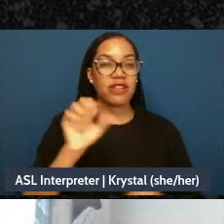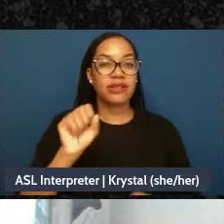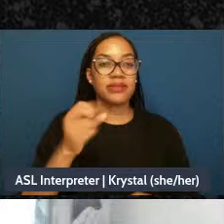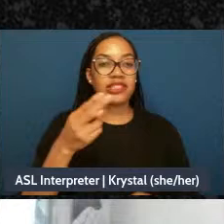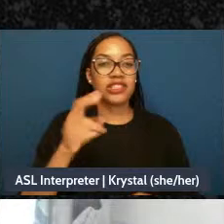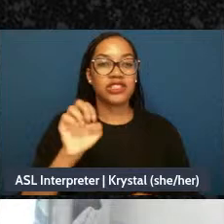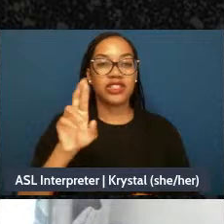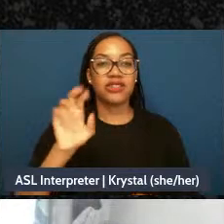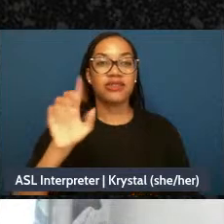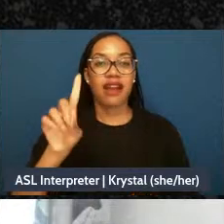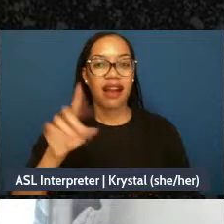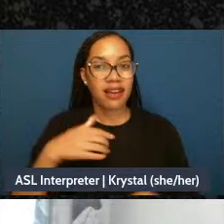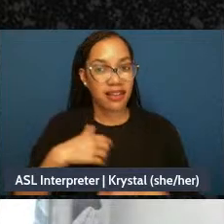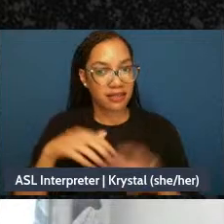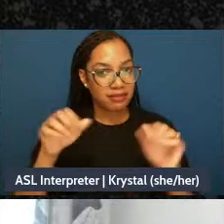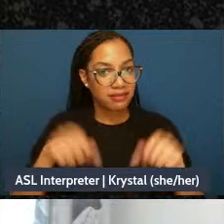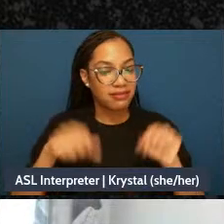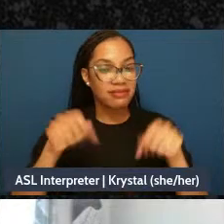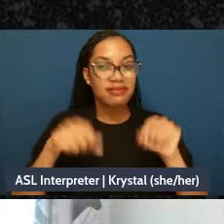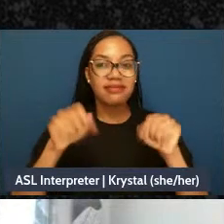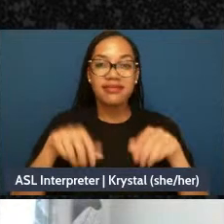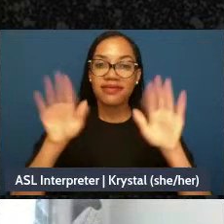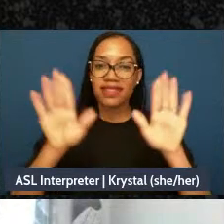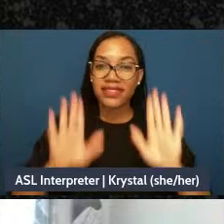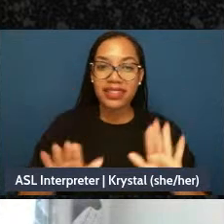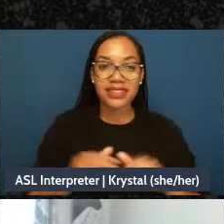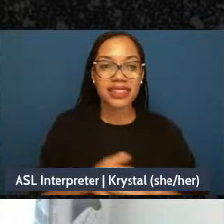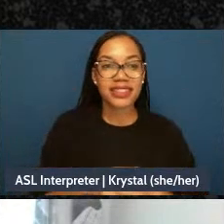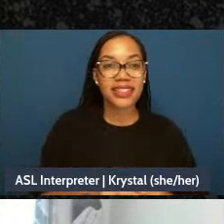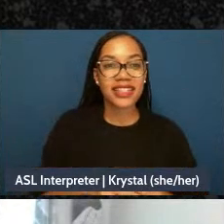We've got scarlet witch, yes